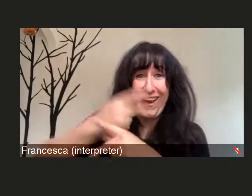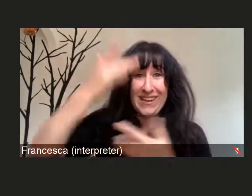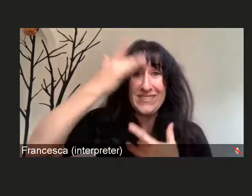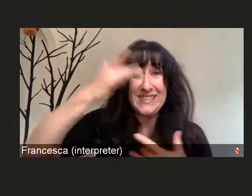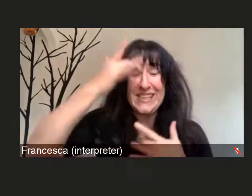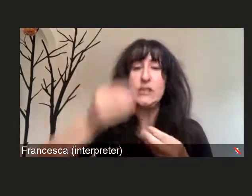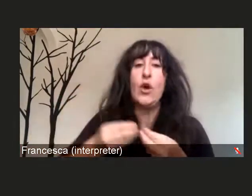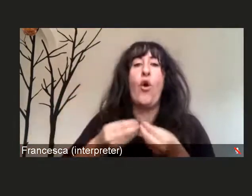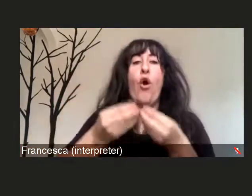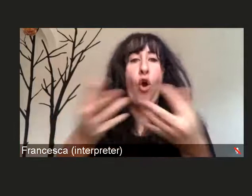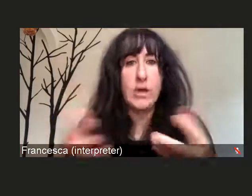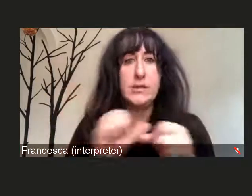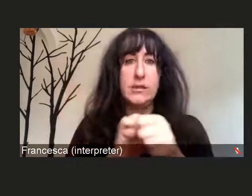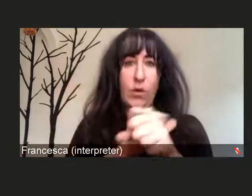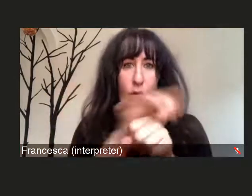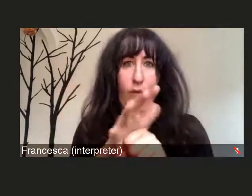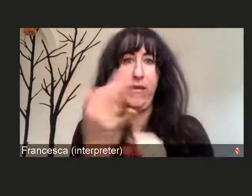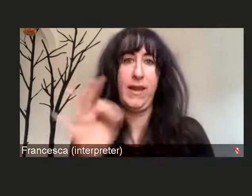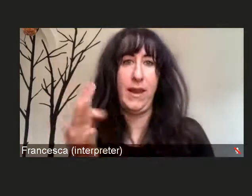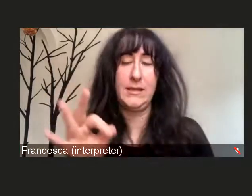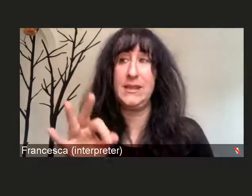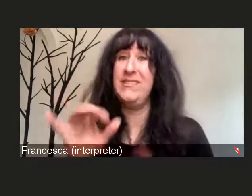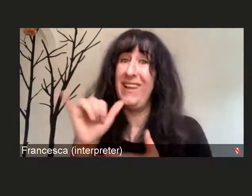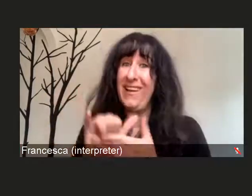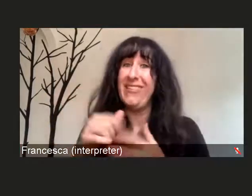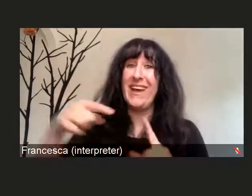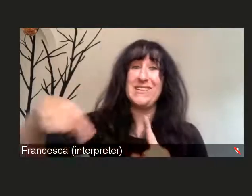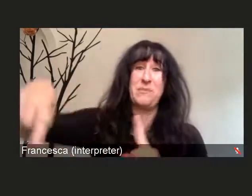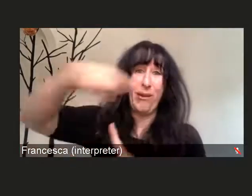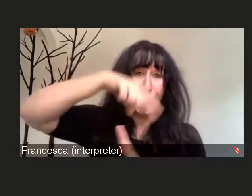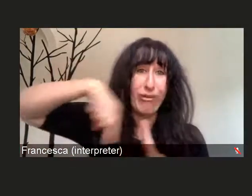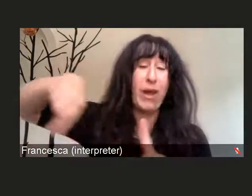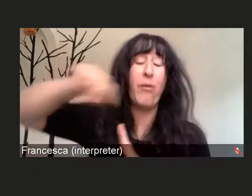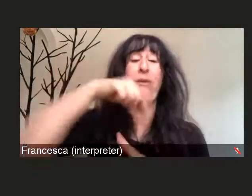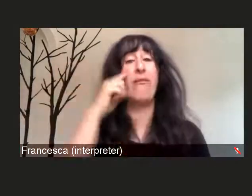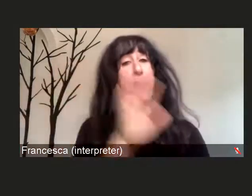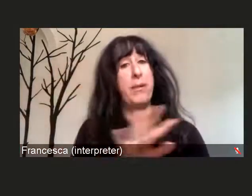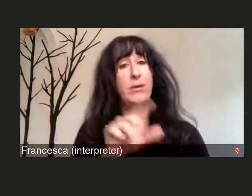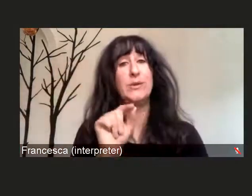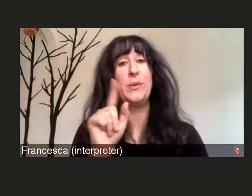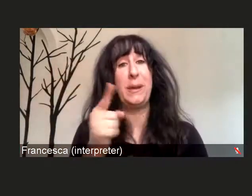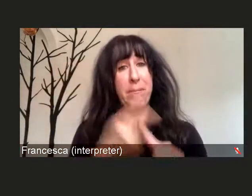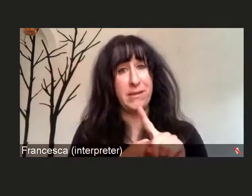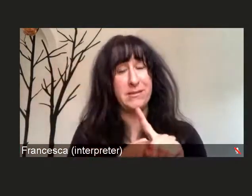for at least the last 20 months. We knew that in China, we've heard,